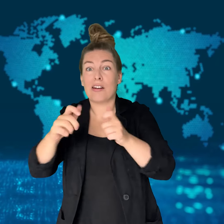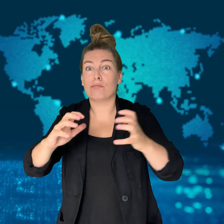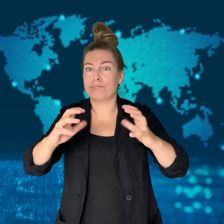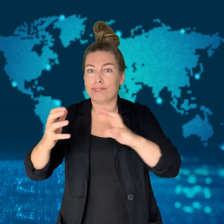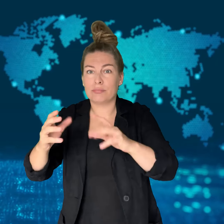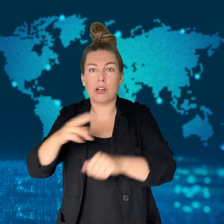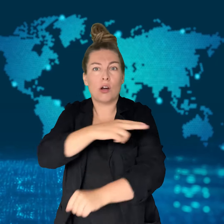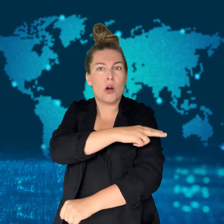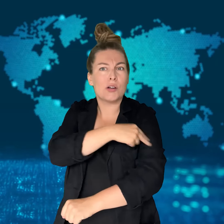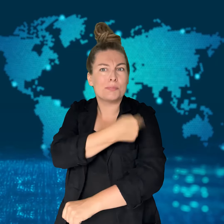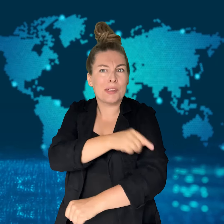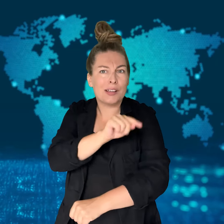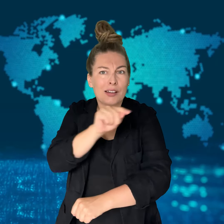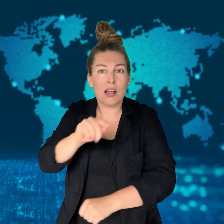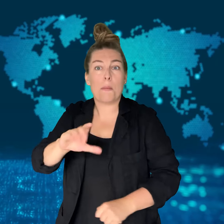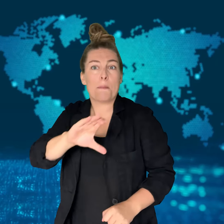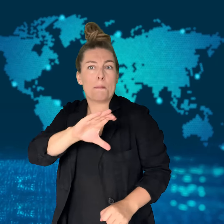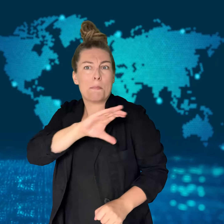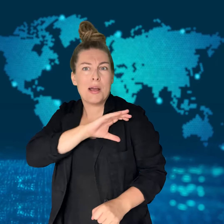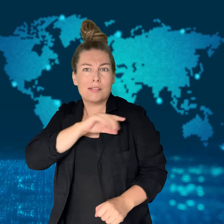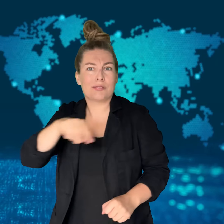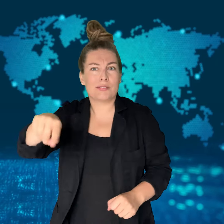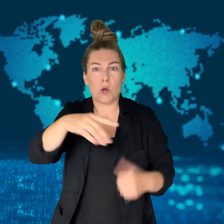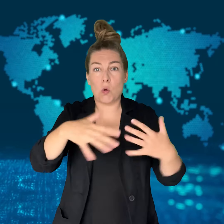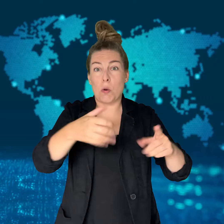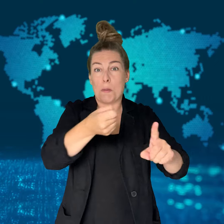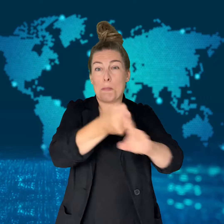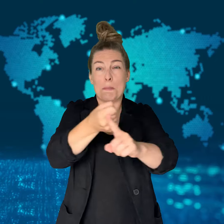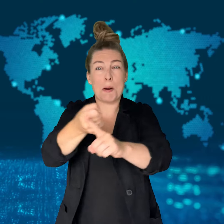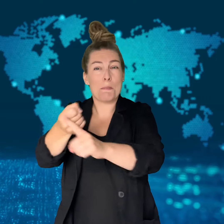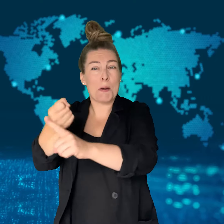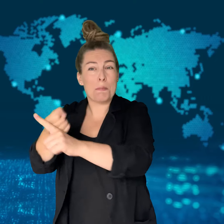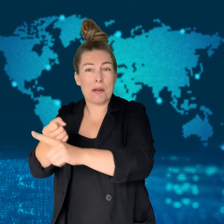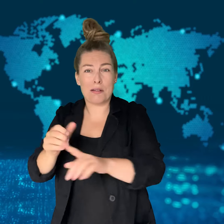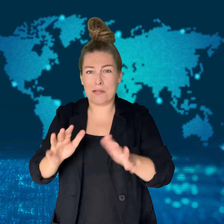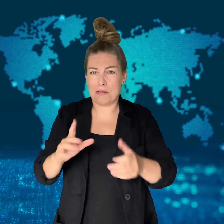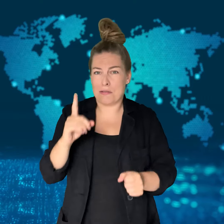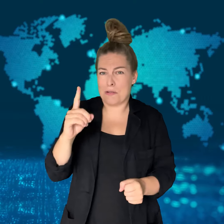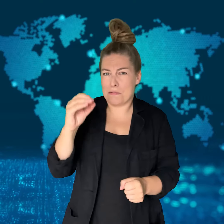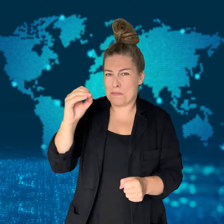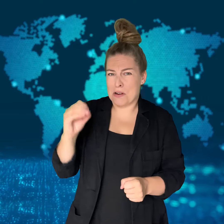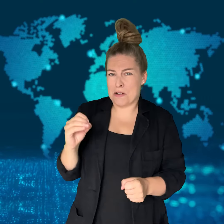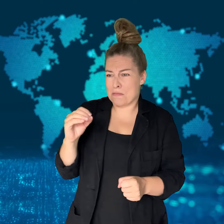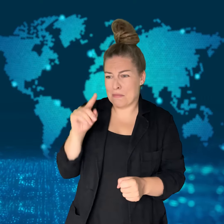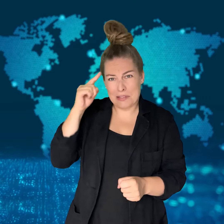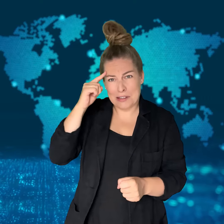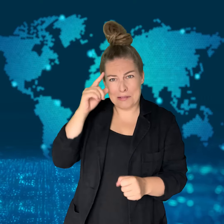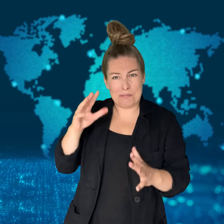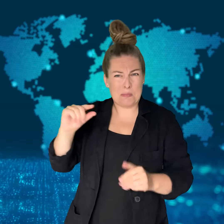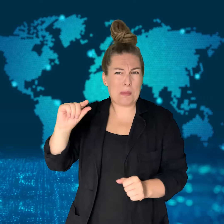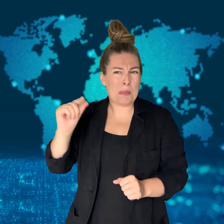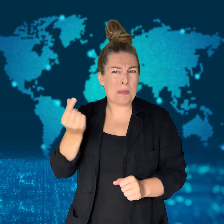and police forces were impacted as well.